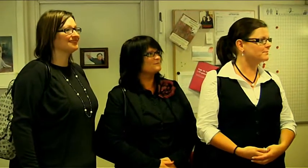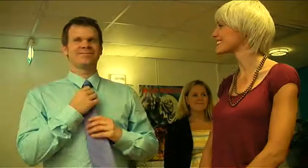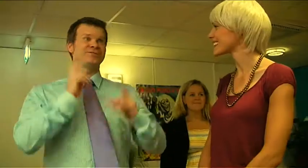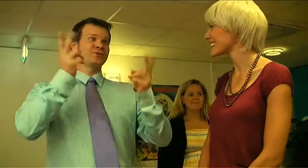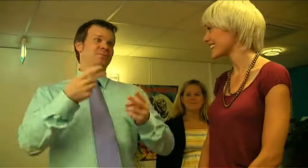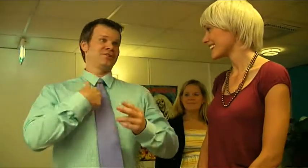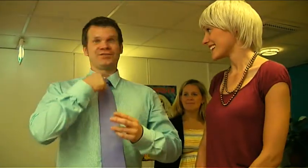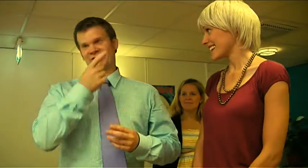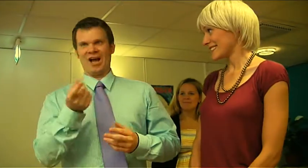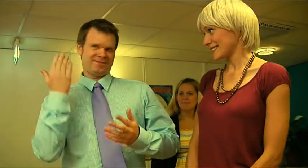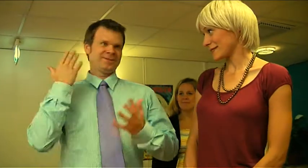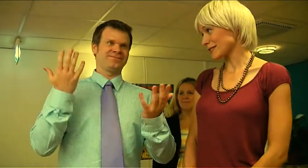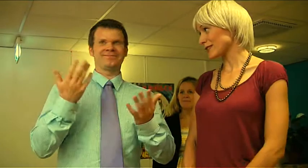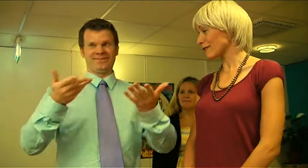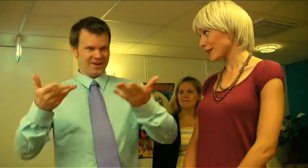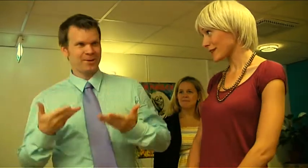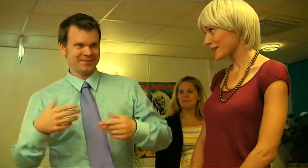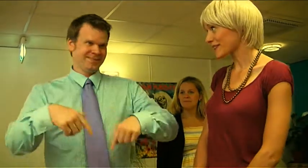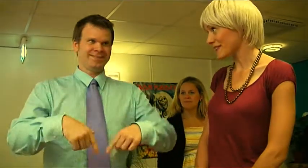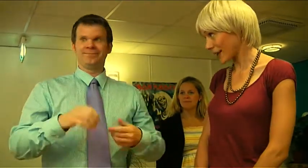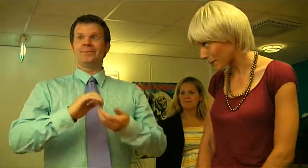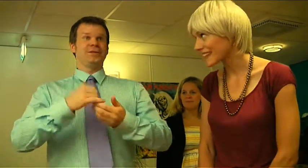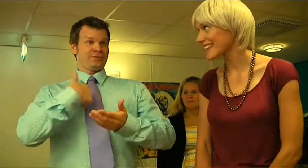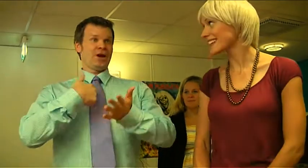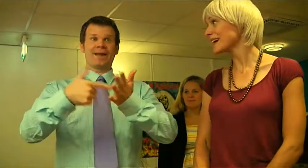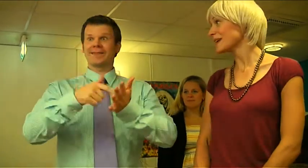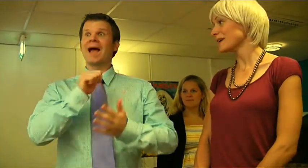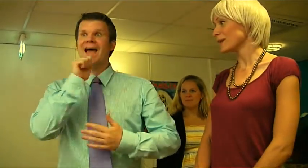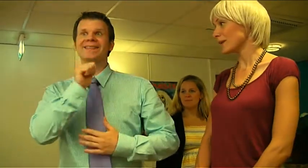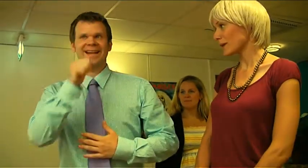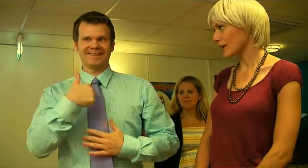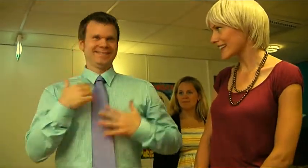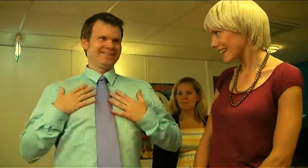Like I said before, welcome! My name is Anders.